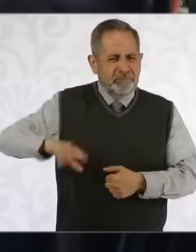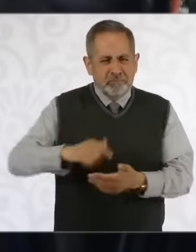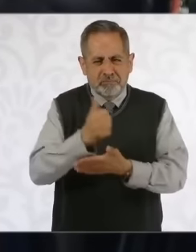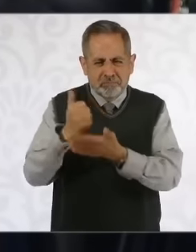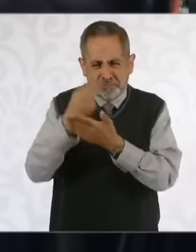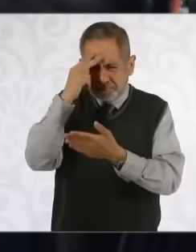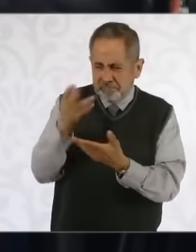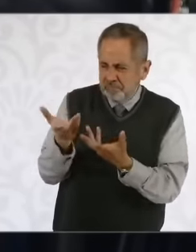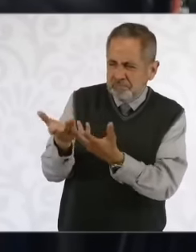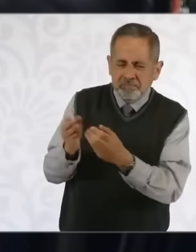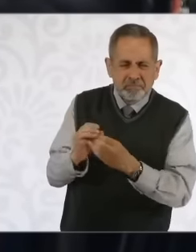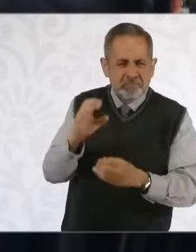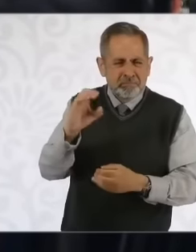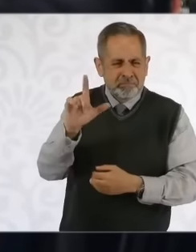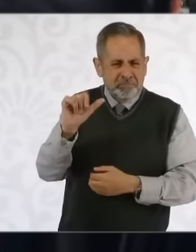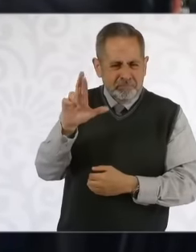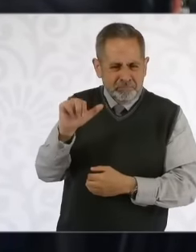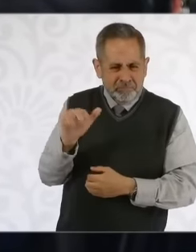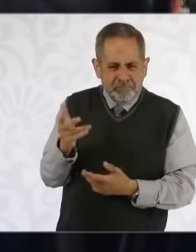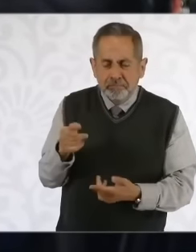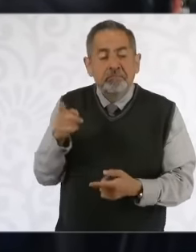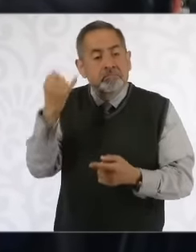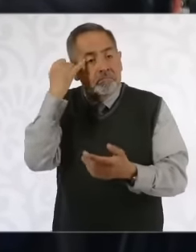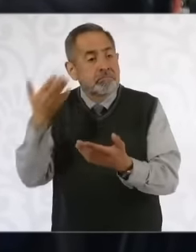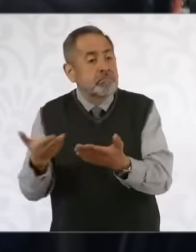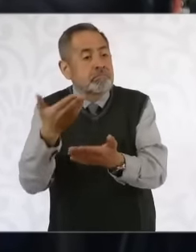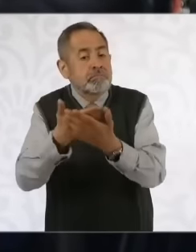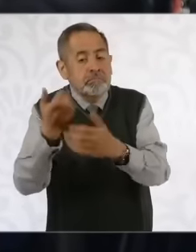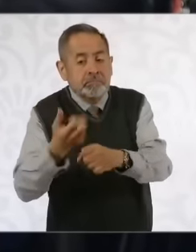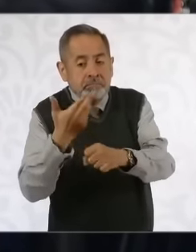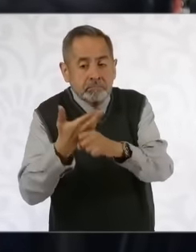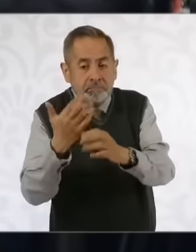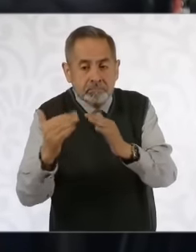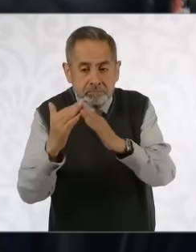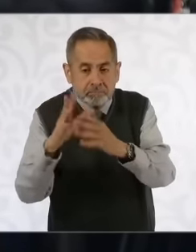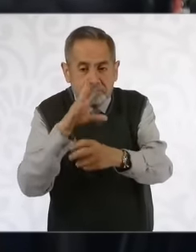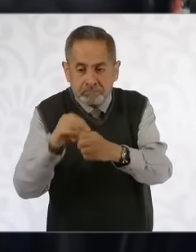your government of the housing secretariat How is this cooperation going to happen and thank you very much